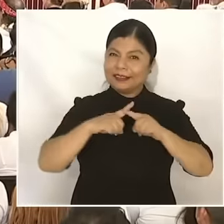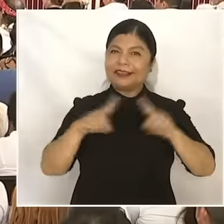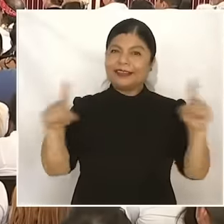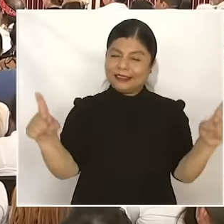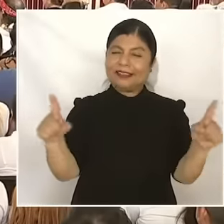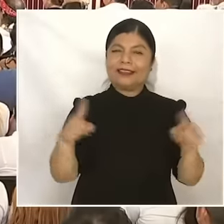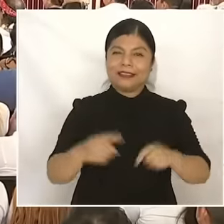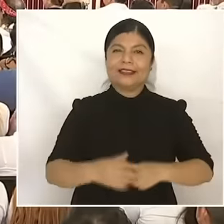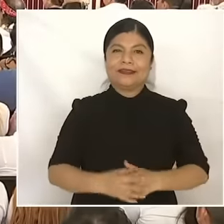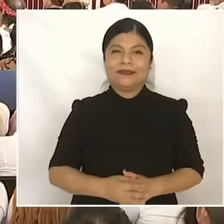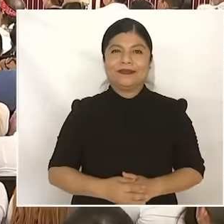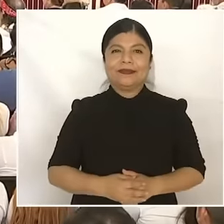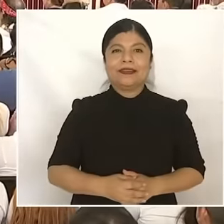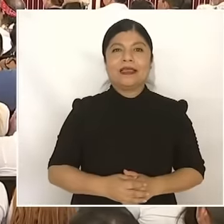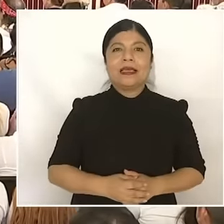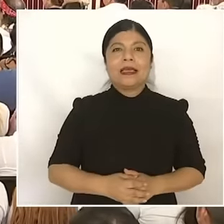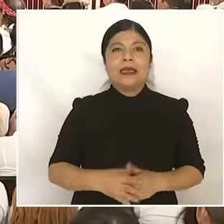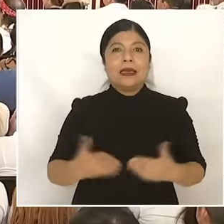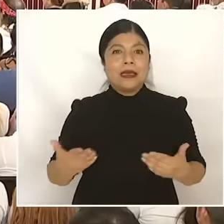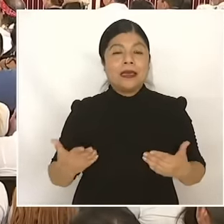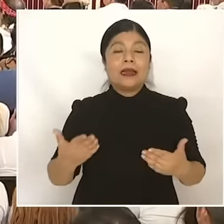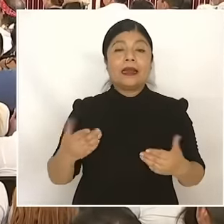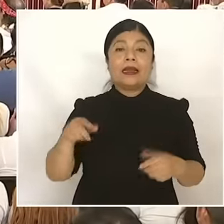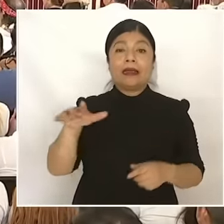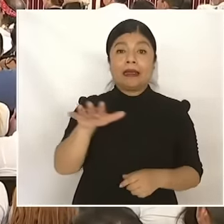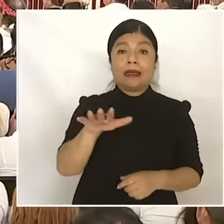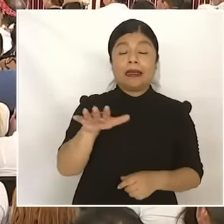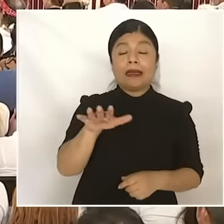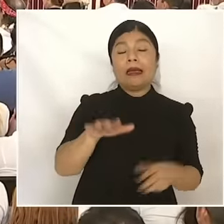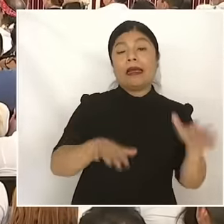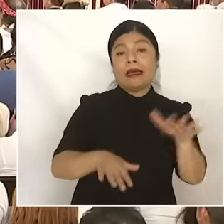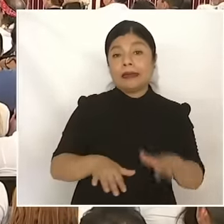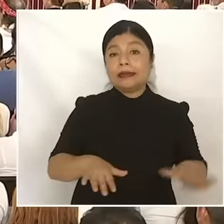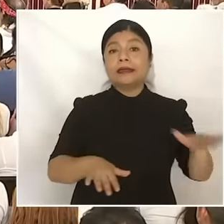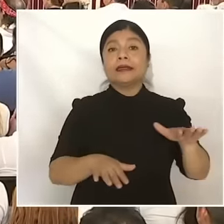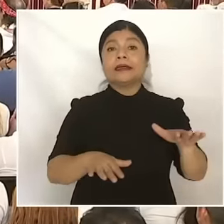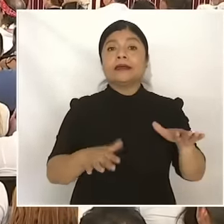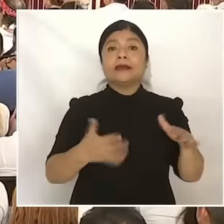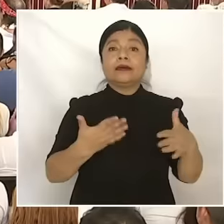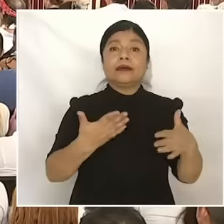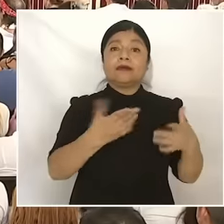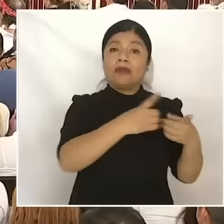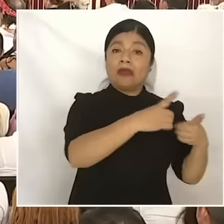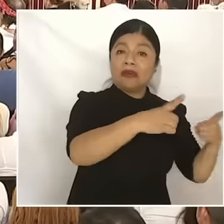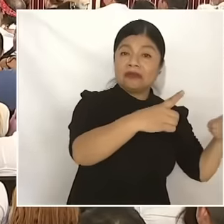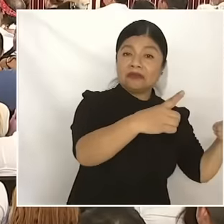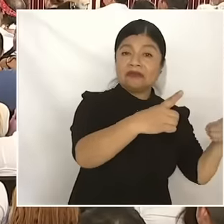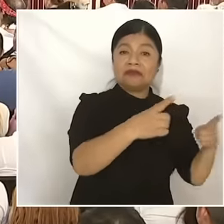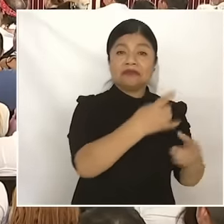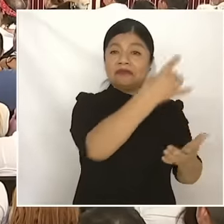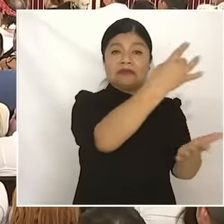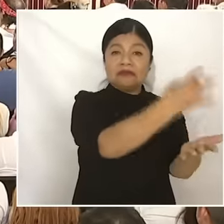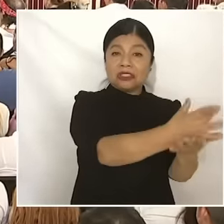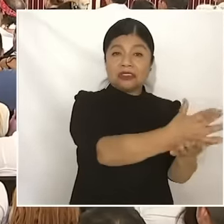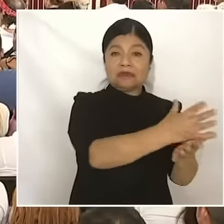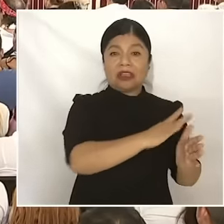development that stays at the top. Mara calls it, I took it from her: shared prosperity